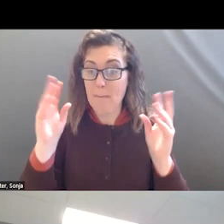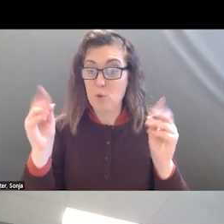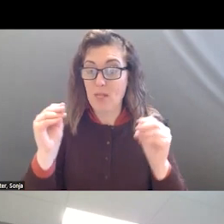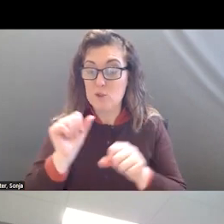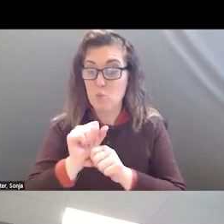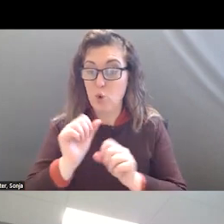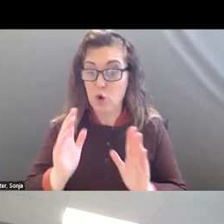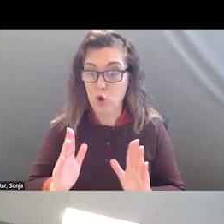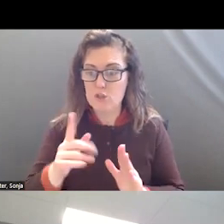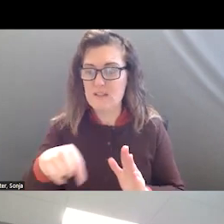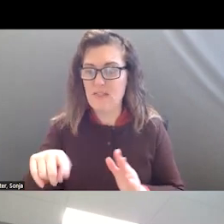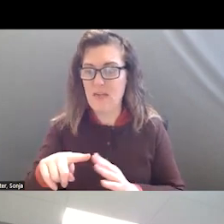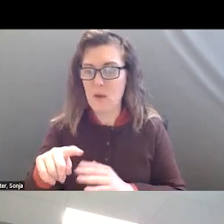CONSIDERED TO BE UNEMPLOYABLE